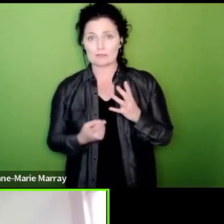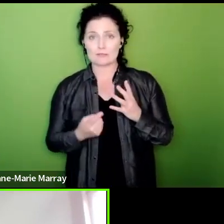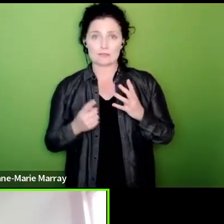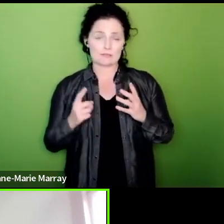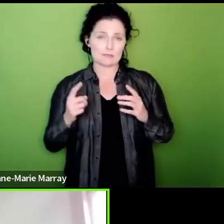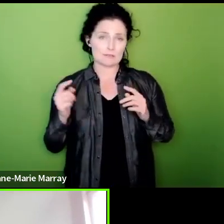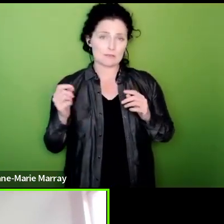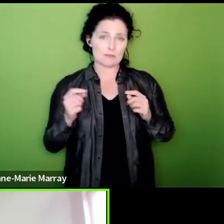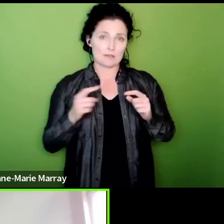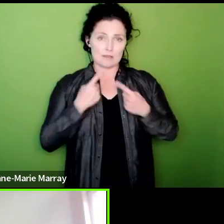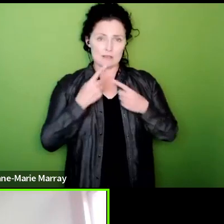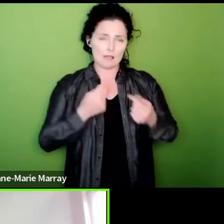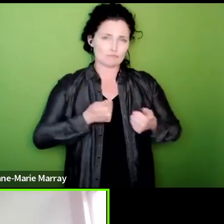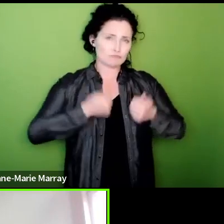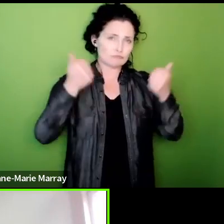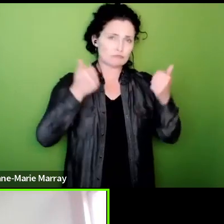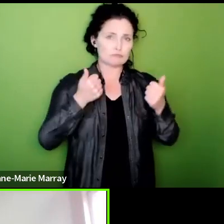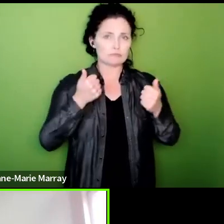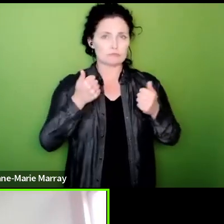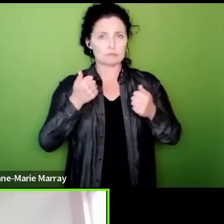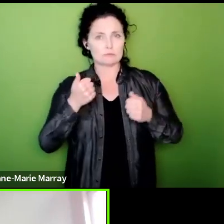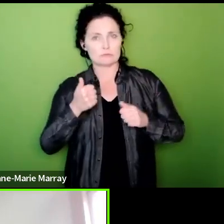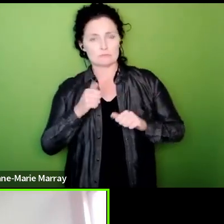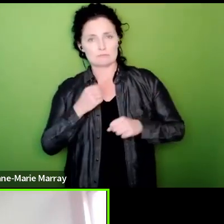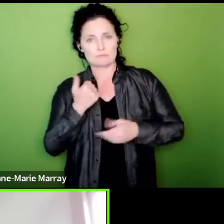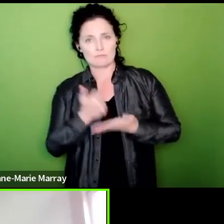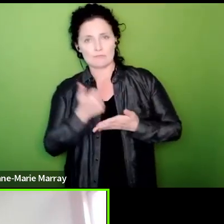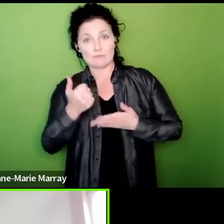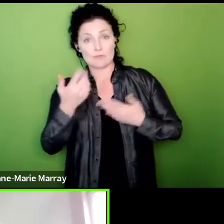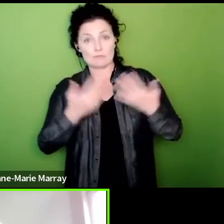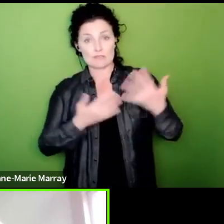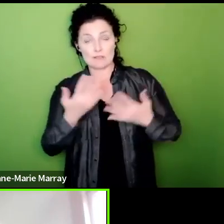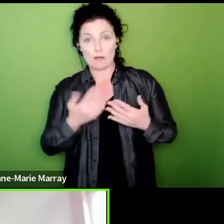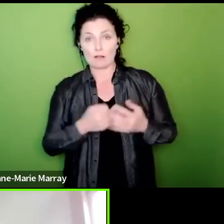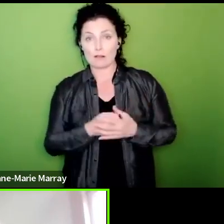a result it is BBC websites carrying a story that hundred thousand civil servants vote for